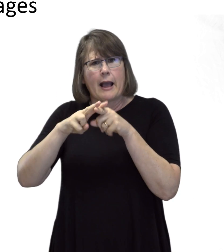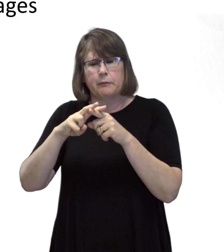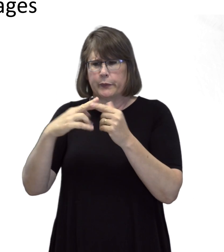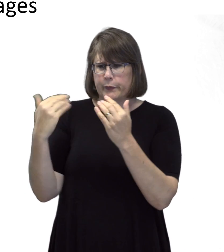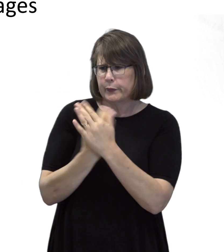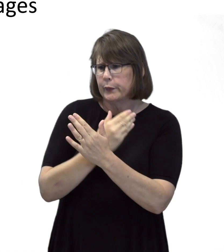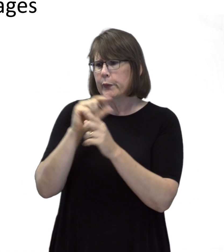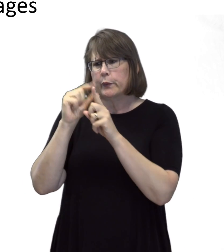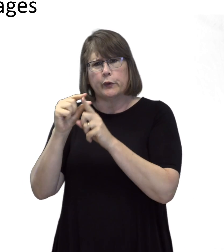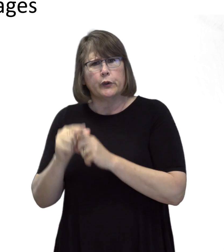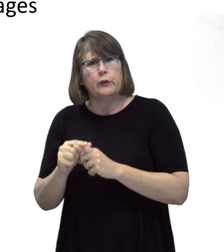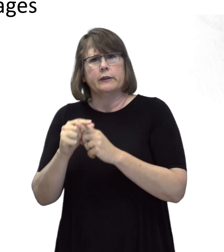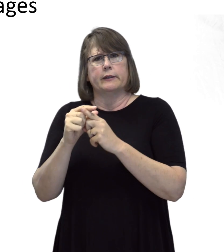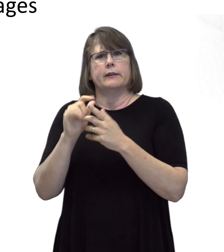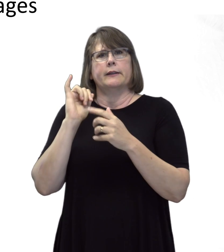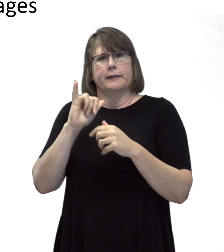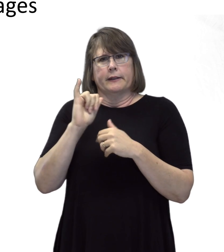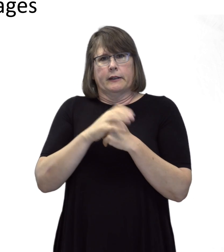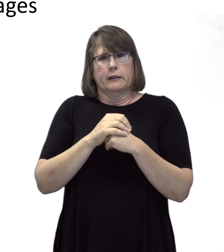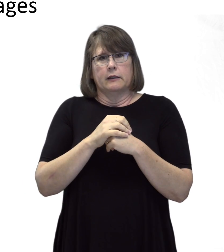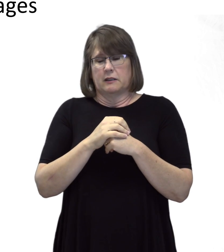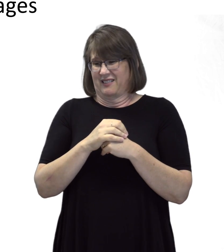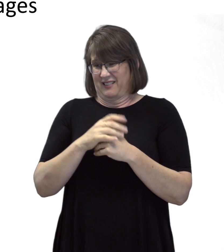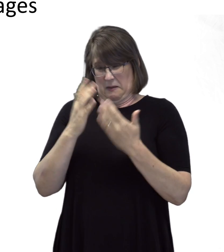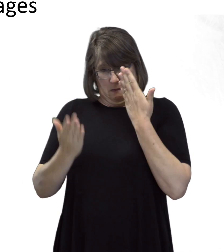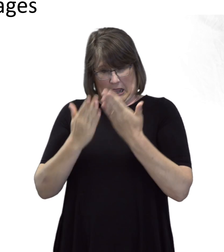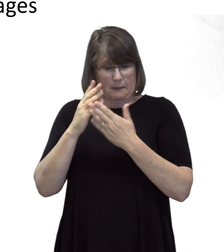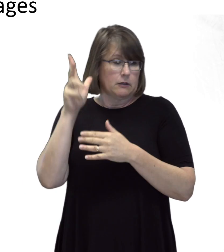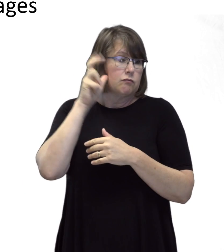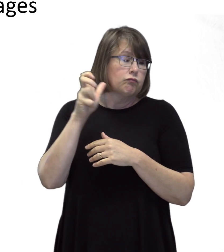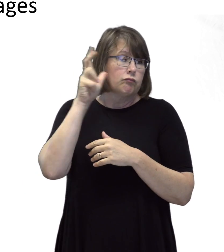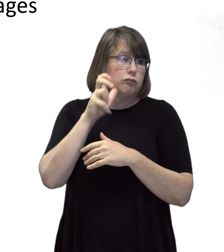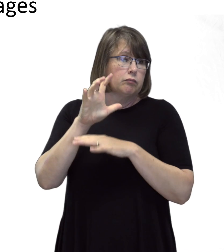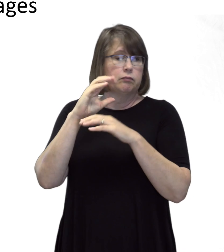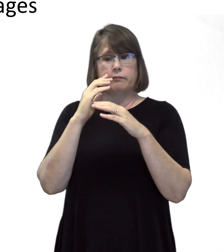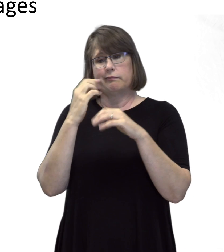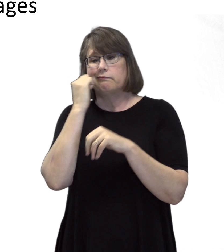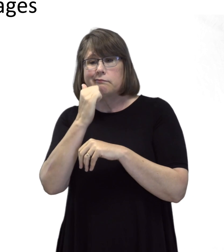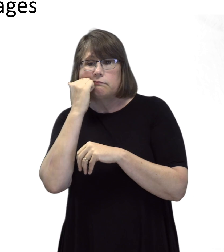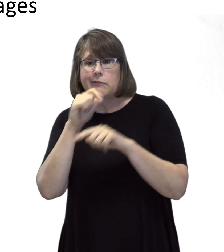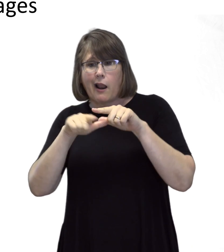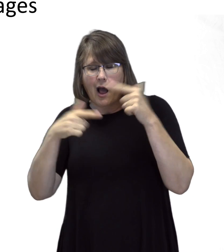new academic vocabulary. They cannot recognize words that they struggle